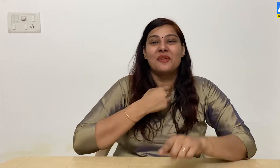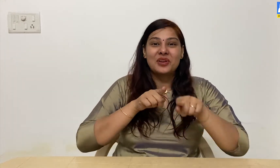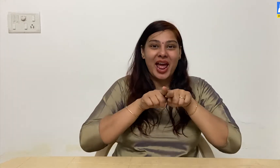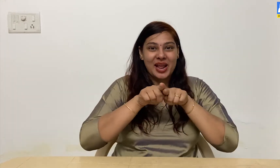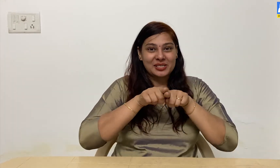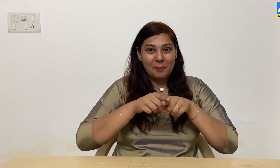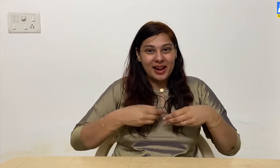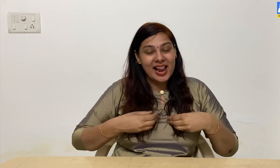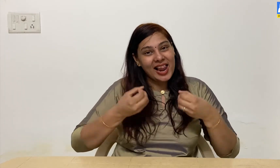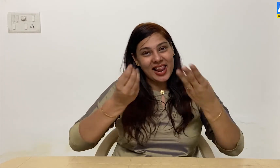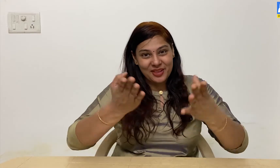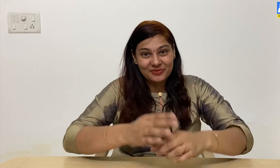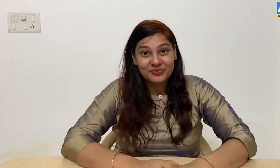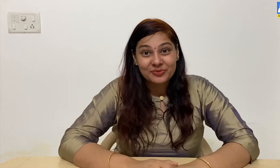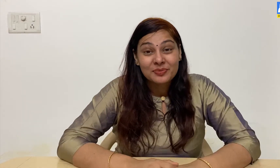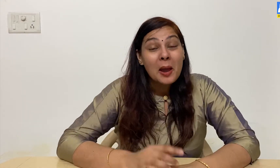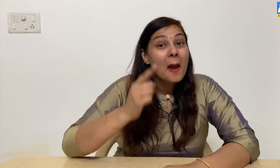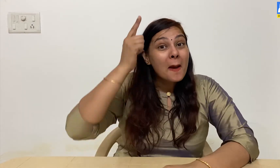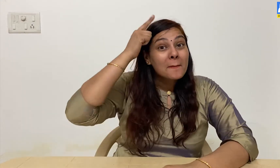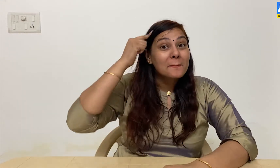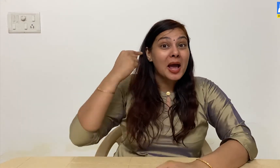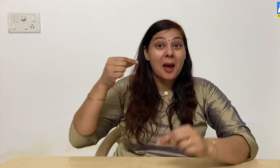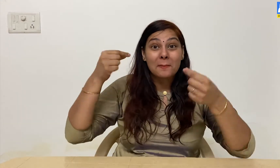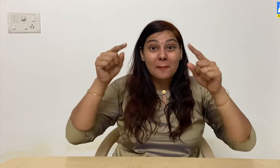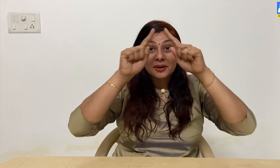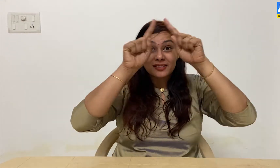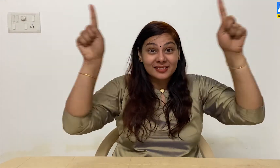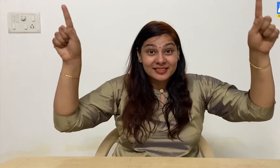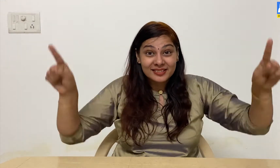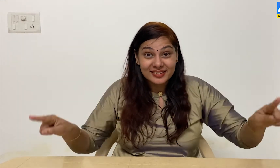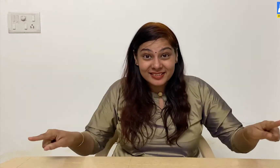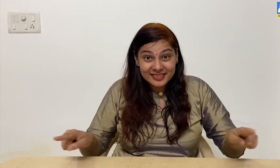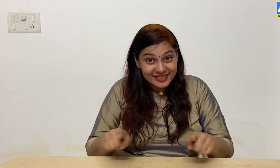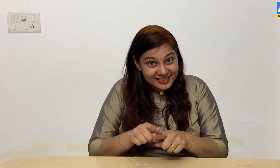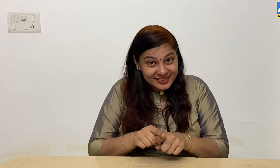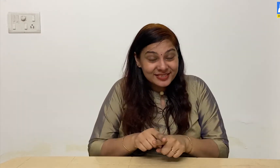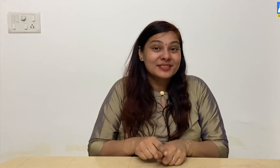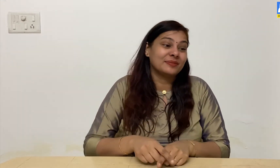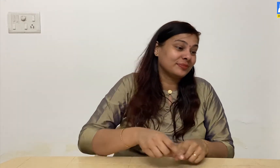Now I'll tell you how to make this. Take a black sheet of paper.